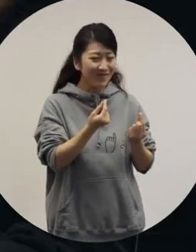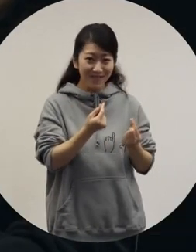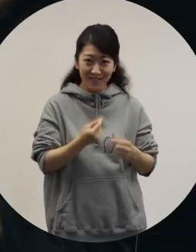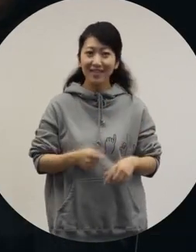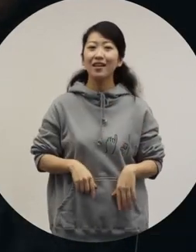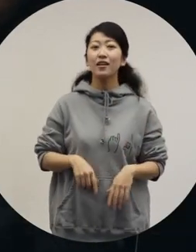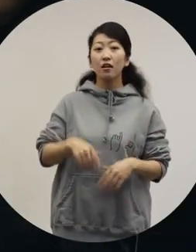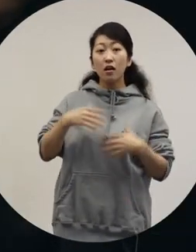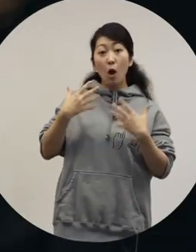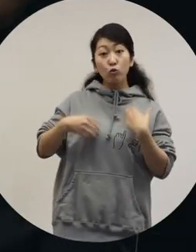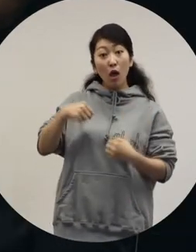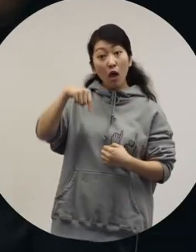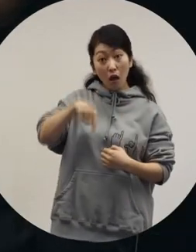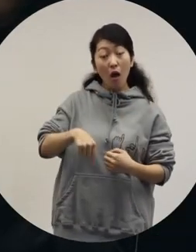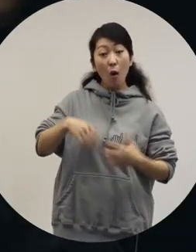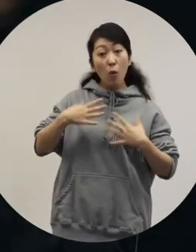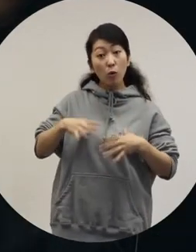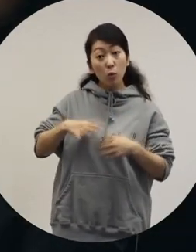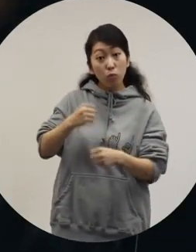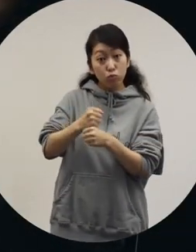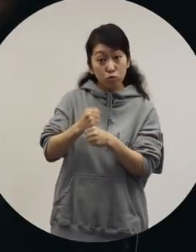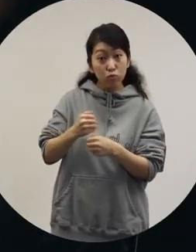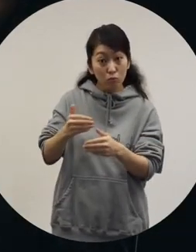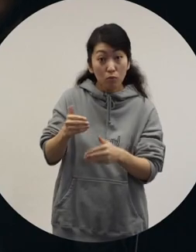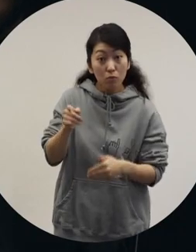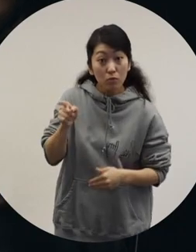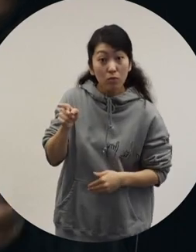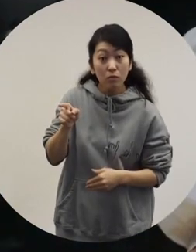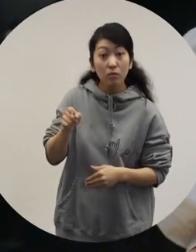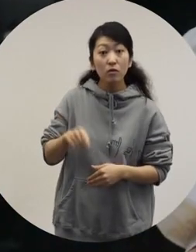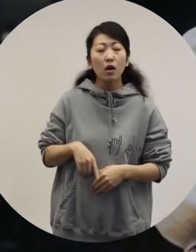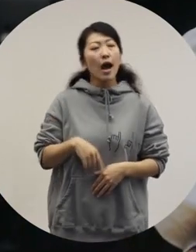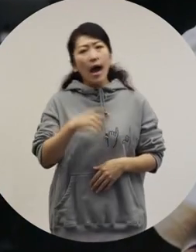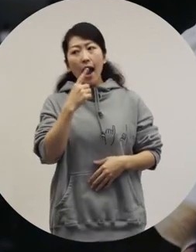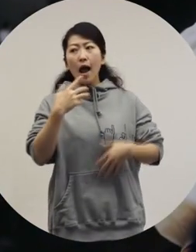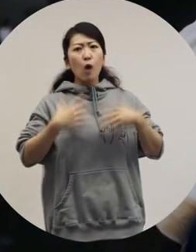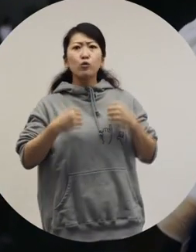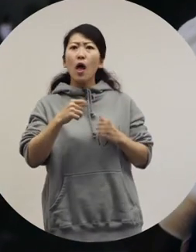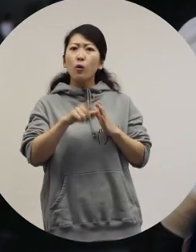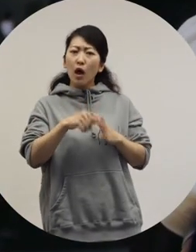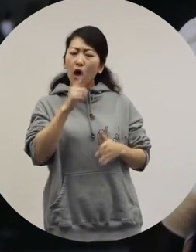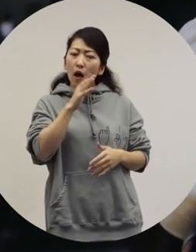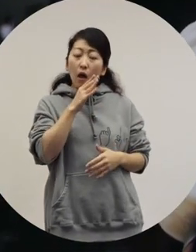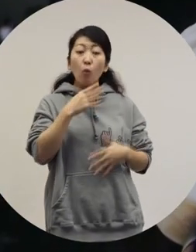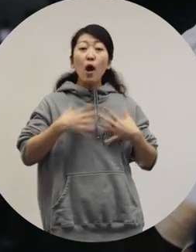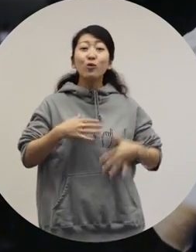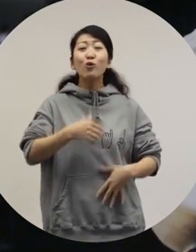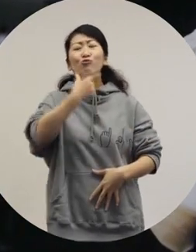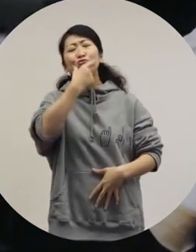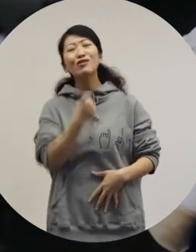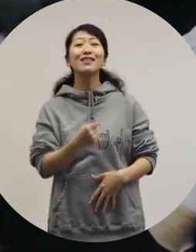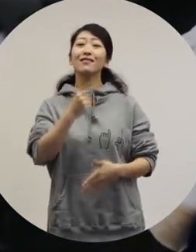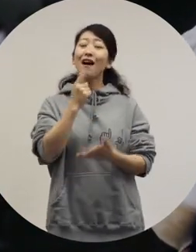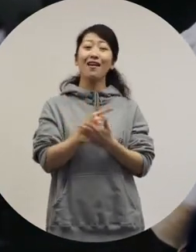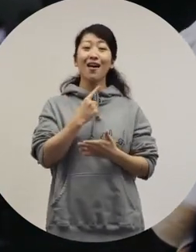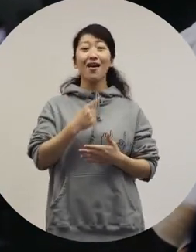Have you been creating clothes since you were a student? When I was in school, I was a student who loved fashion.